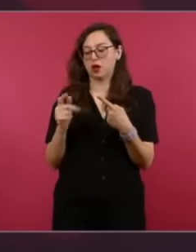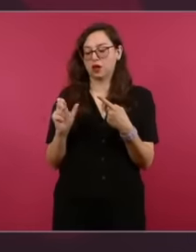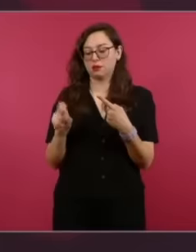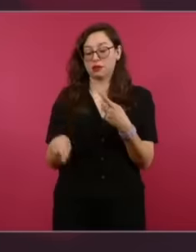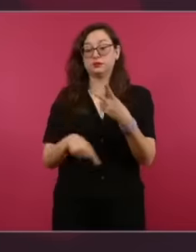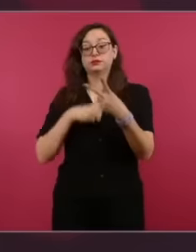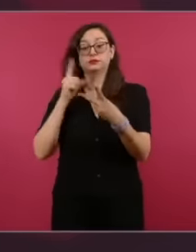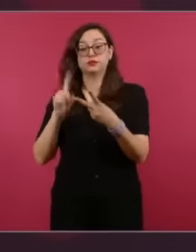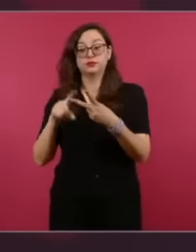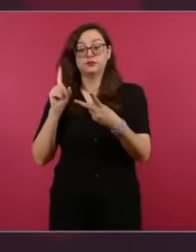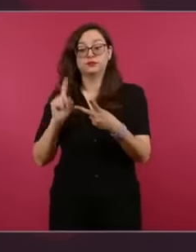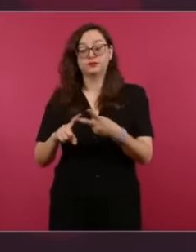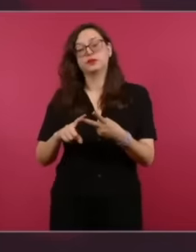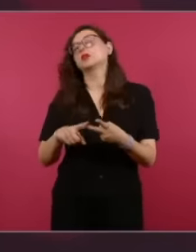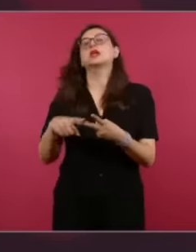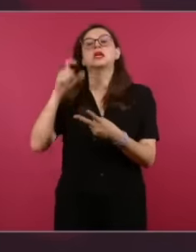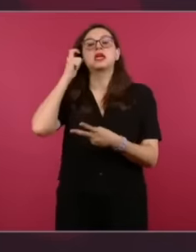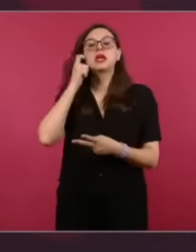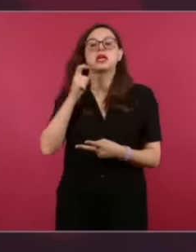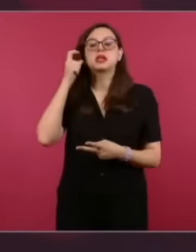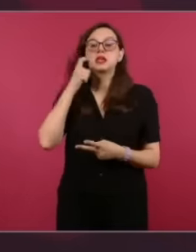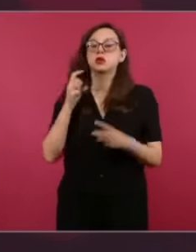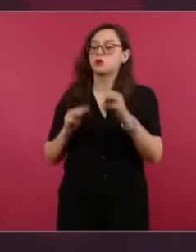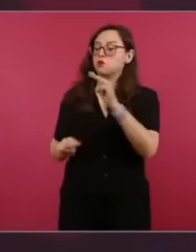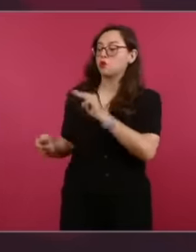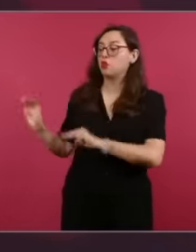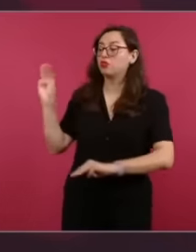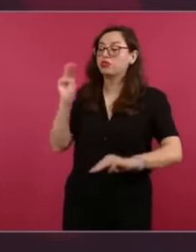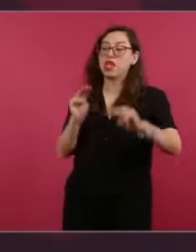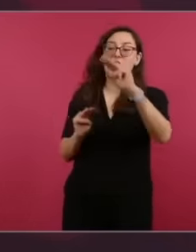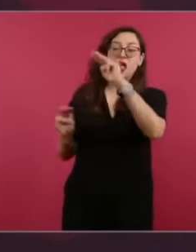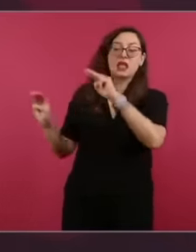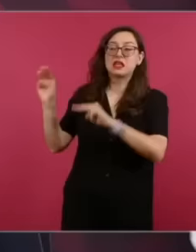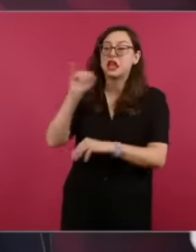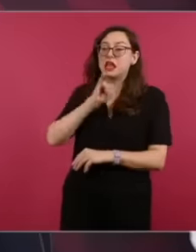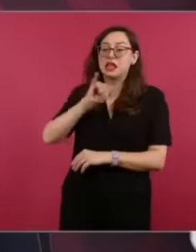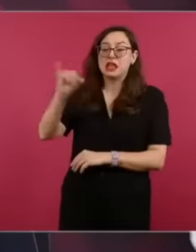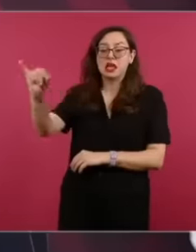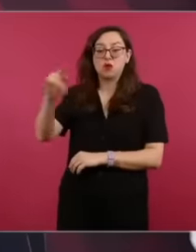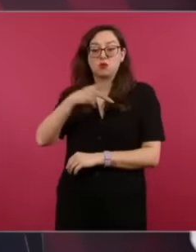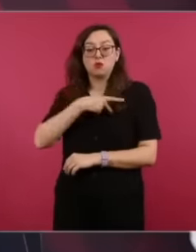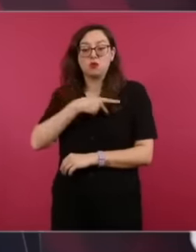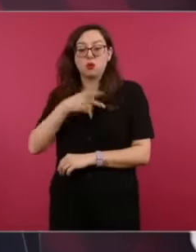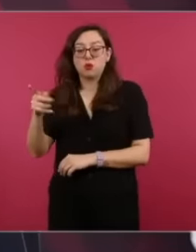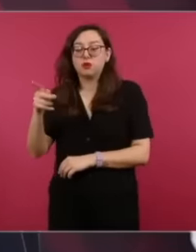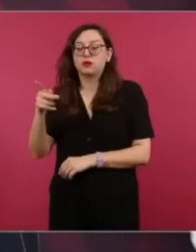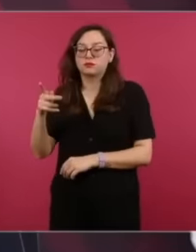mountain in Guerrero one of the poorest regions of Mexico That is the presidential plane